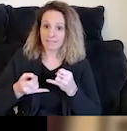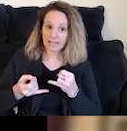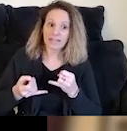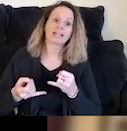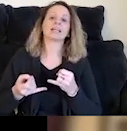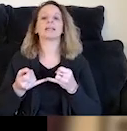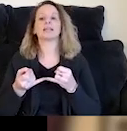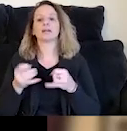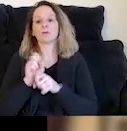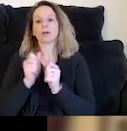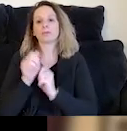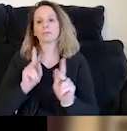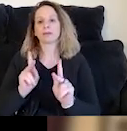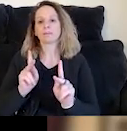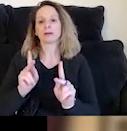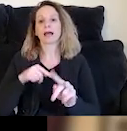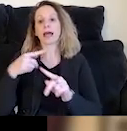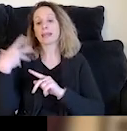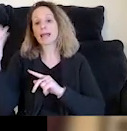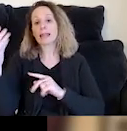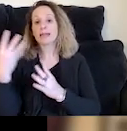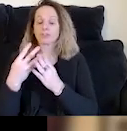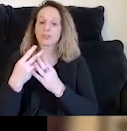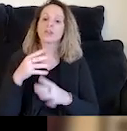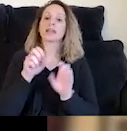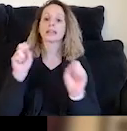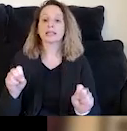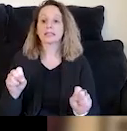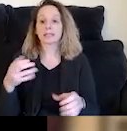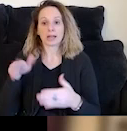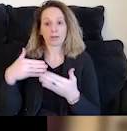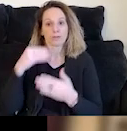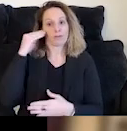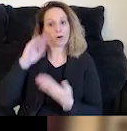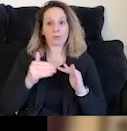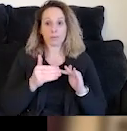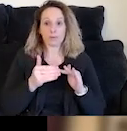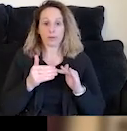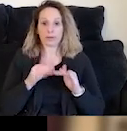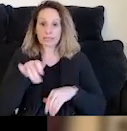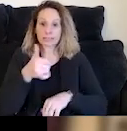we work with people once they've exited jails and prisons and once they have come home to their communities and looked to reestablish roots